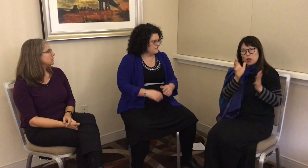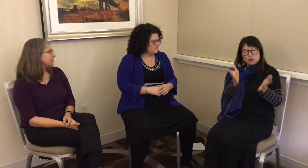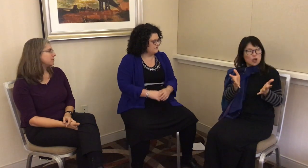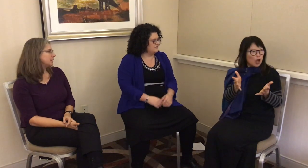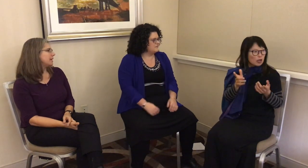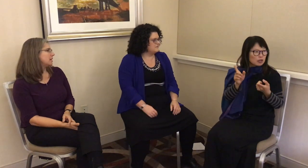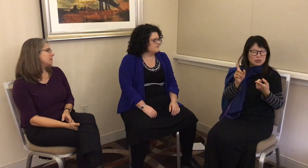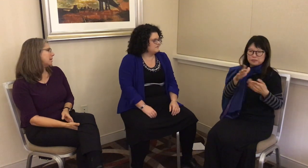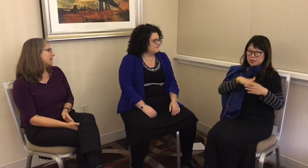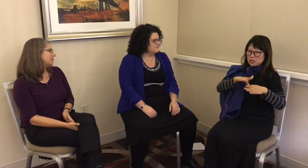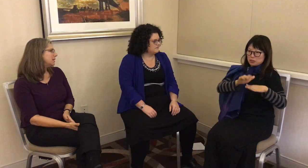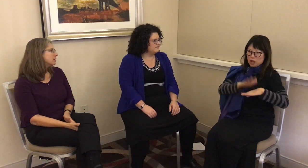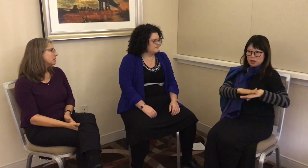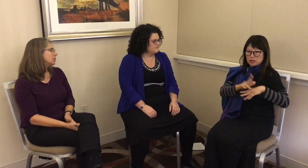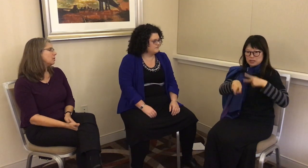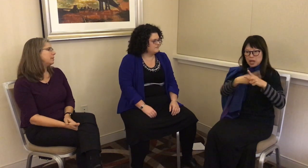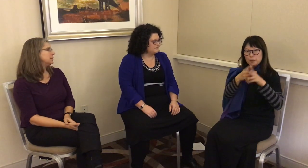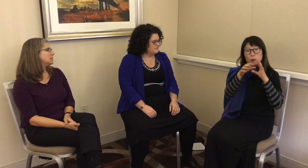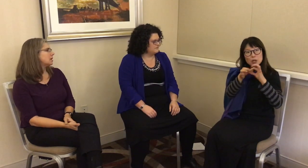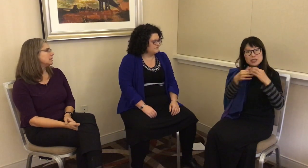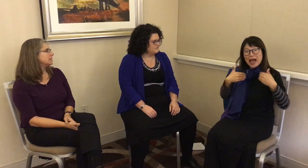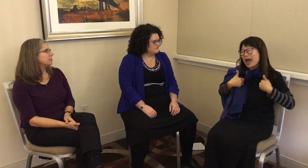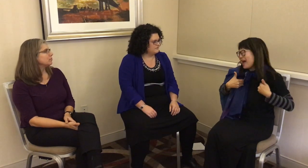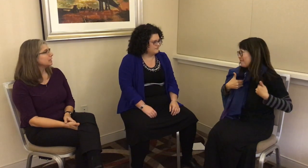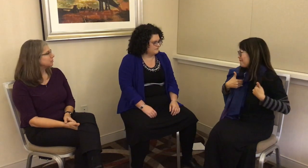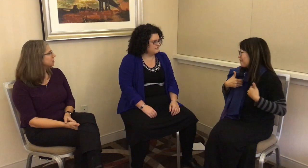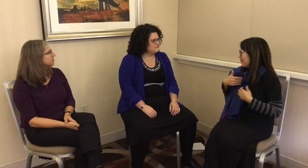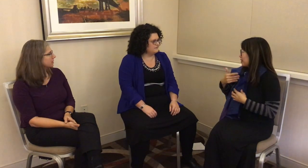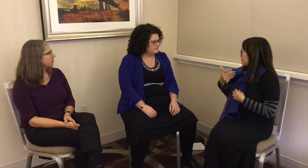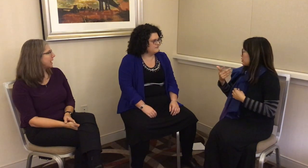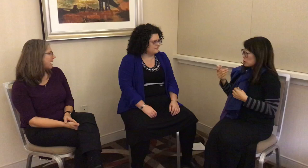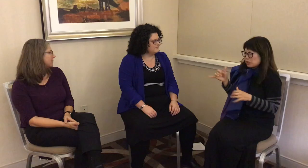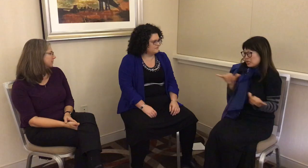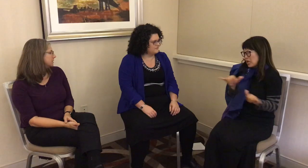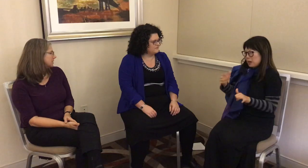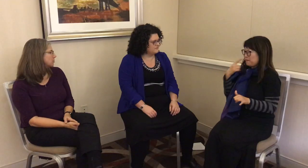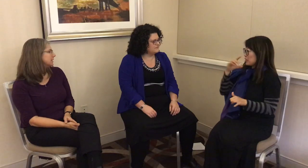different than my life here based on the type of relationship that we have in some ways.